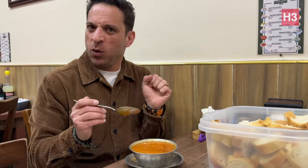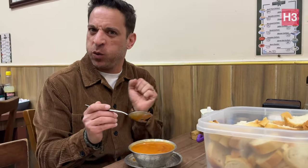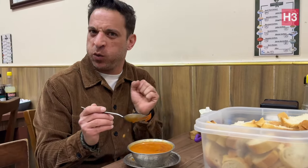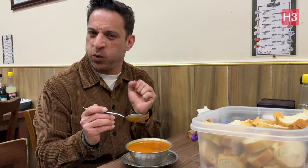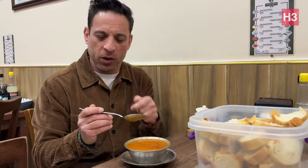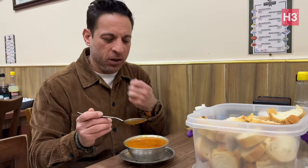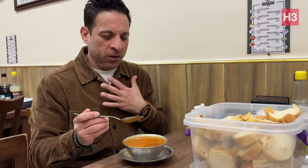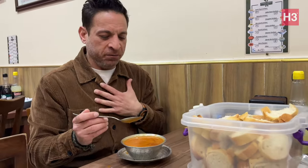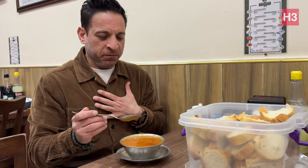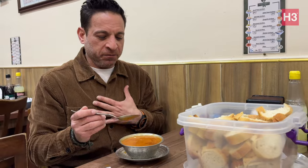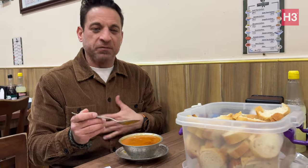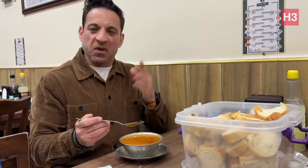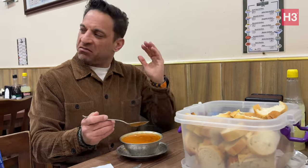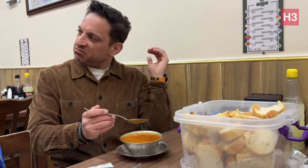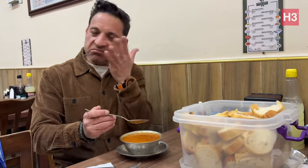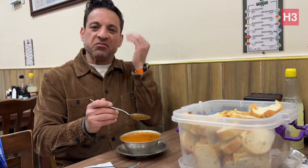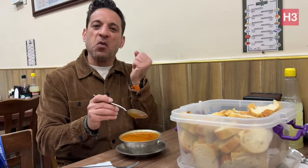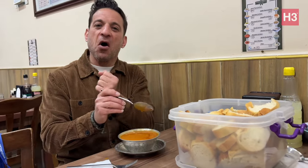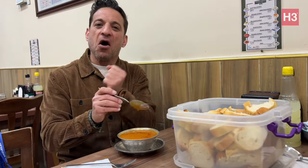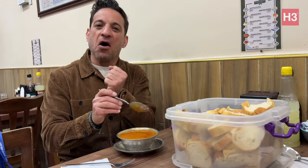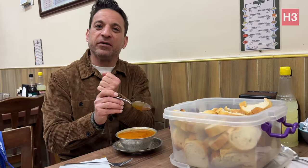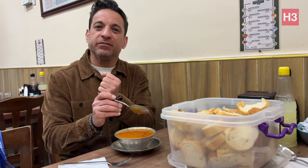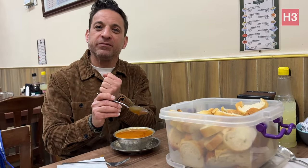It's perfect for cold weather. Will be off to work soon!